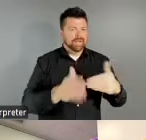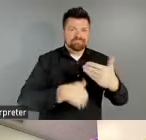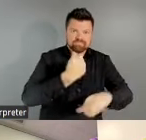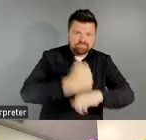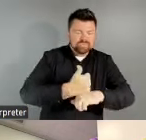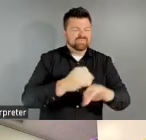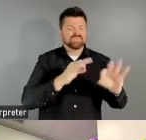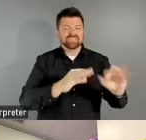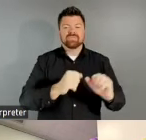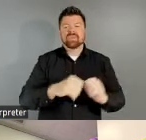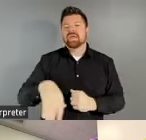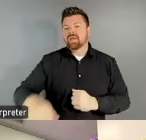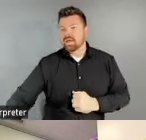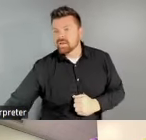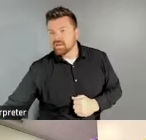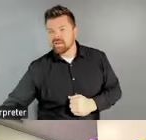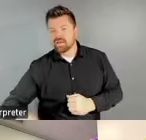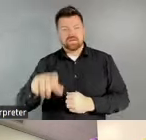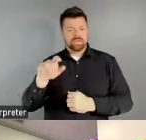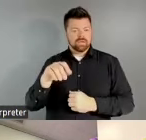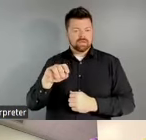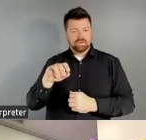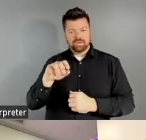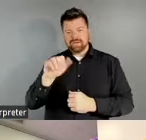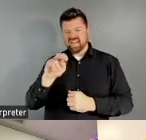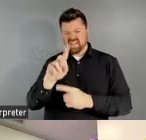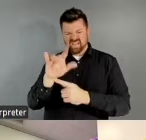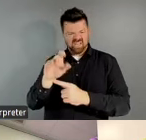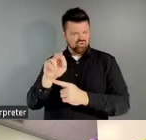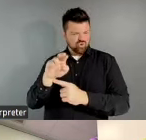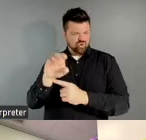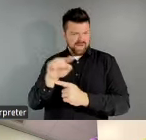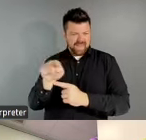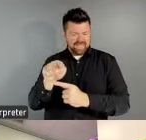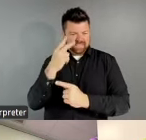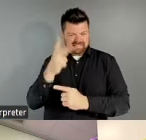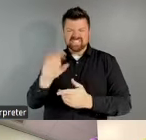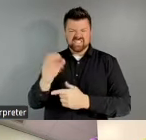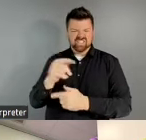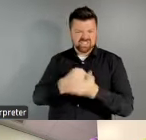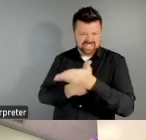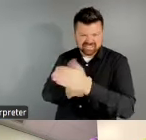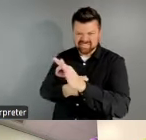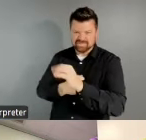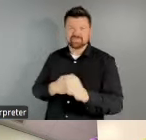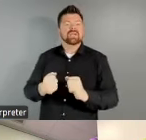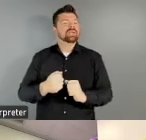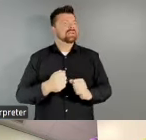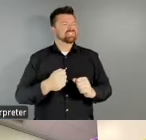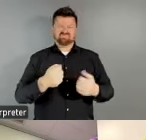see you in the chat. And it was really great to see the interest that this session generated at